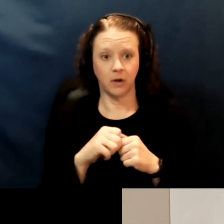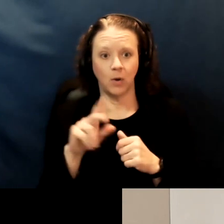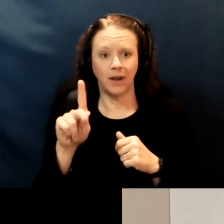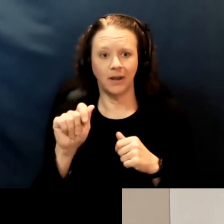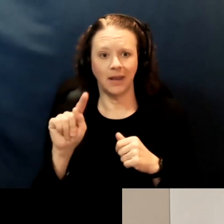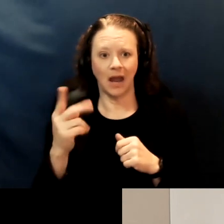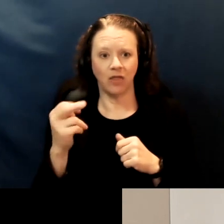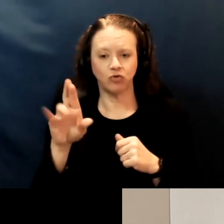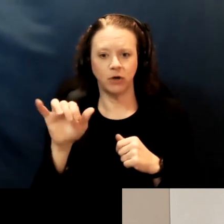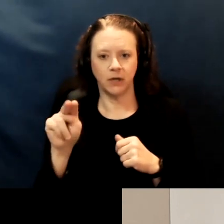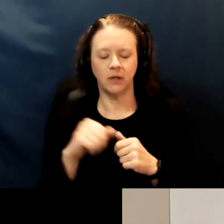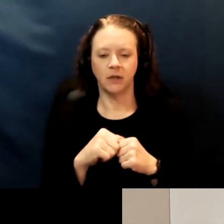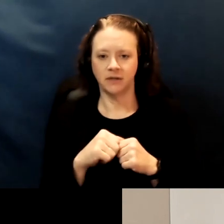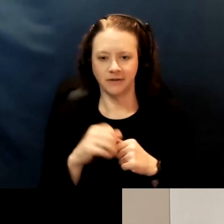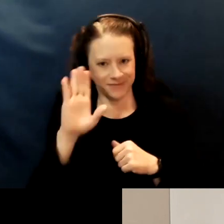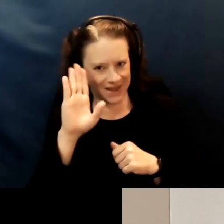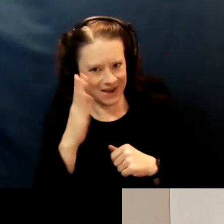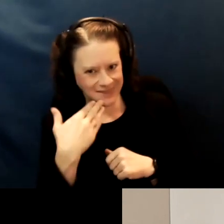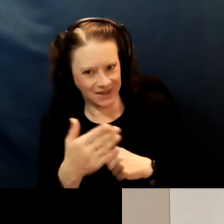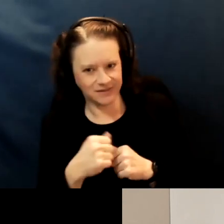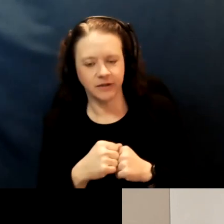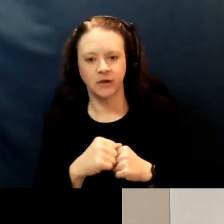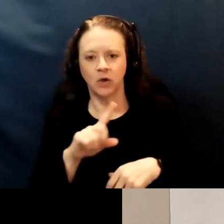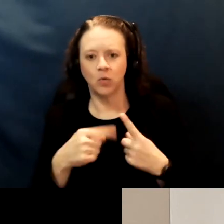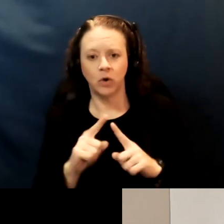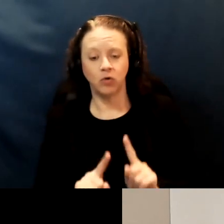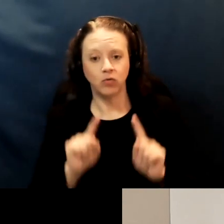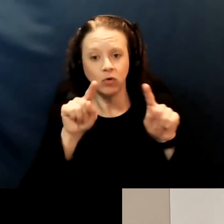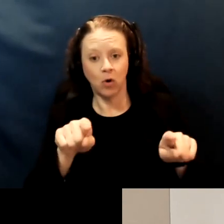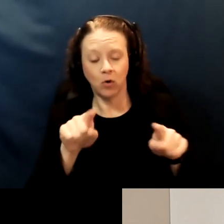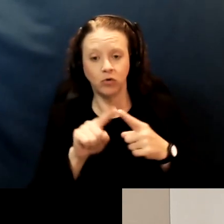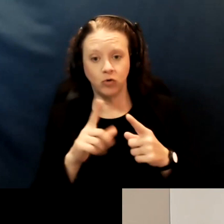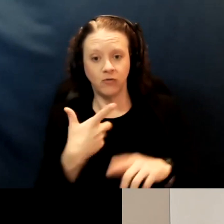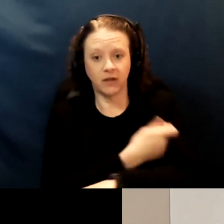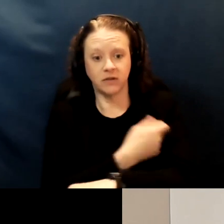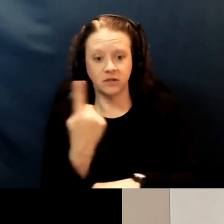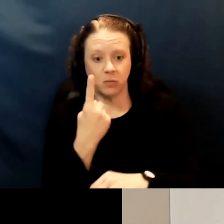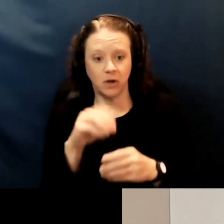So I'm wondering, once you're going out to vaccinate someone in their home,